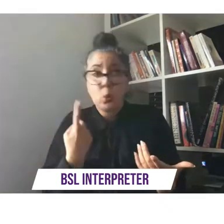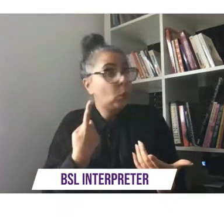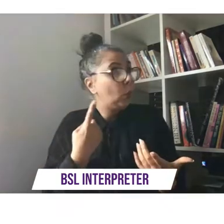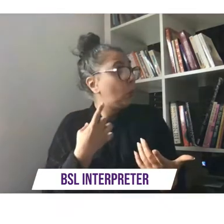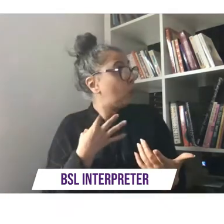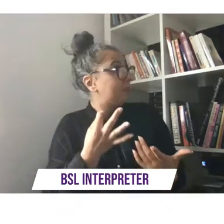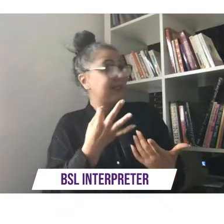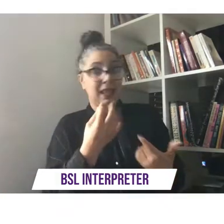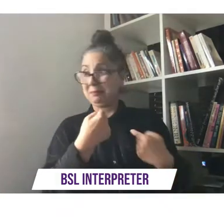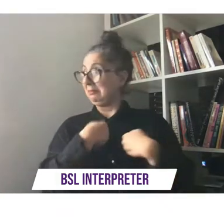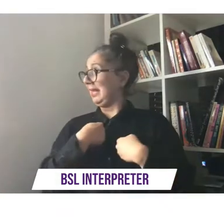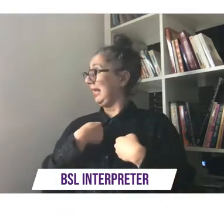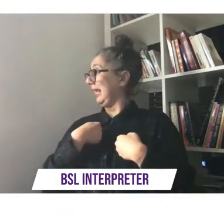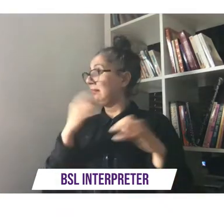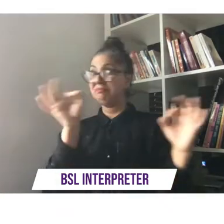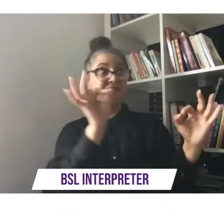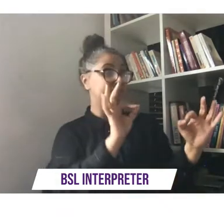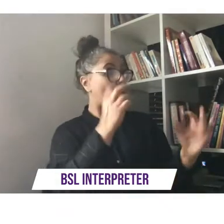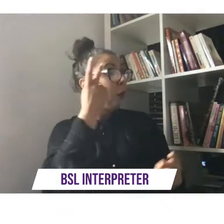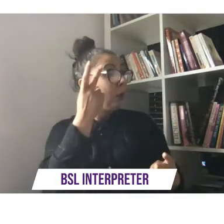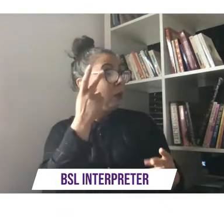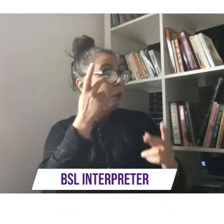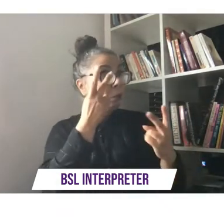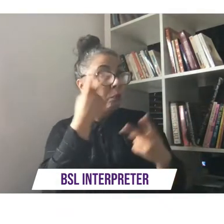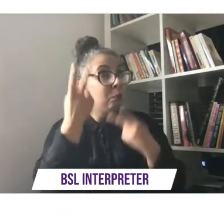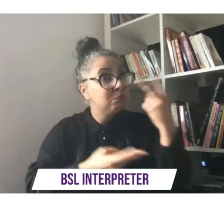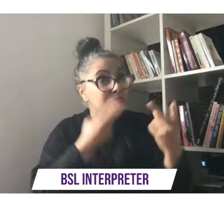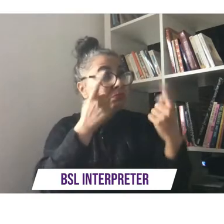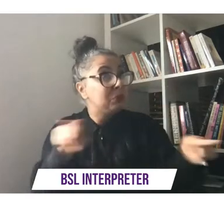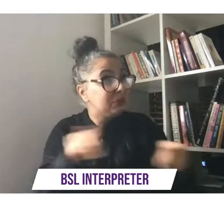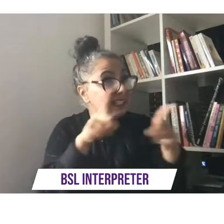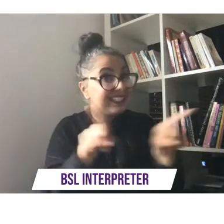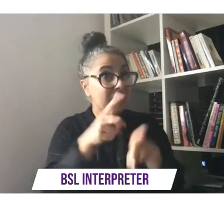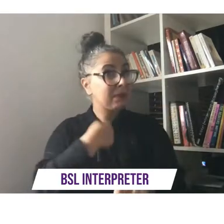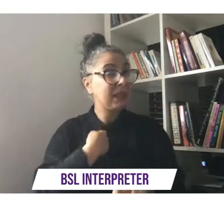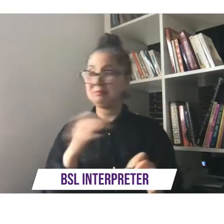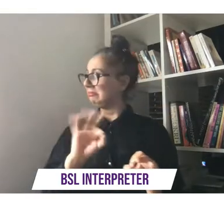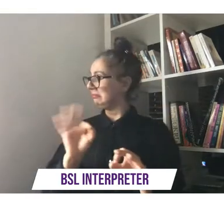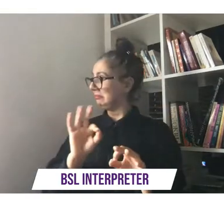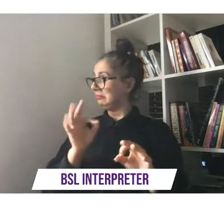and i didn't see me in stories and in books and i didn't see me on television and i didn't see